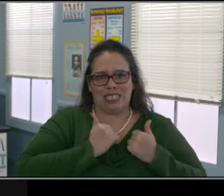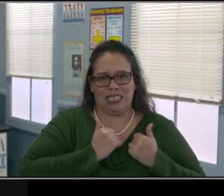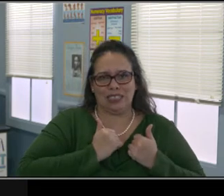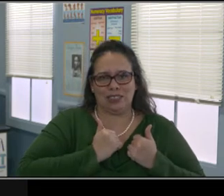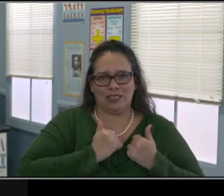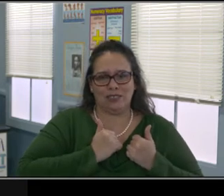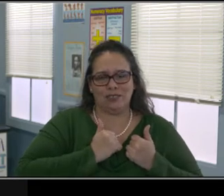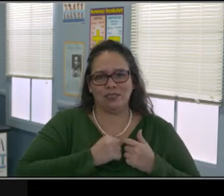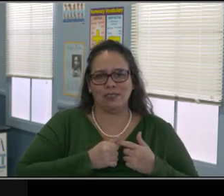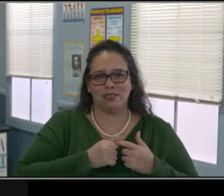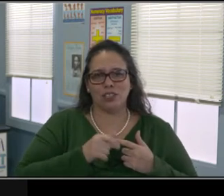I see.